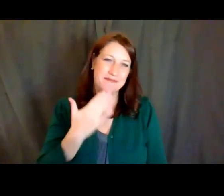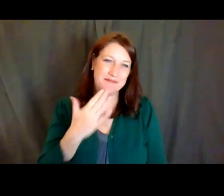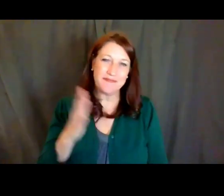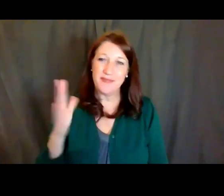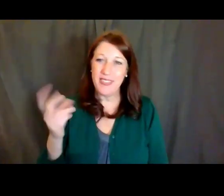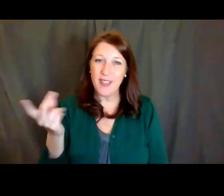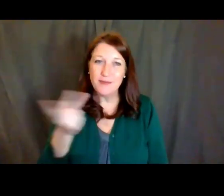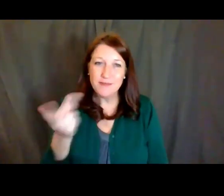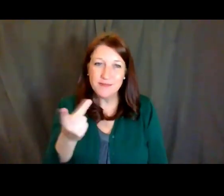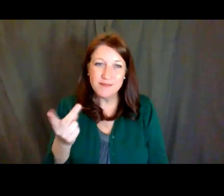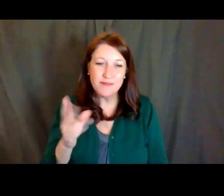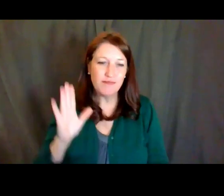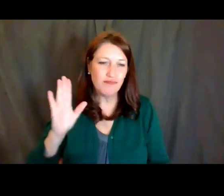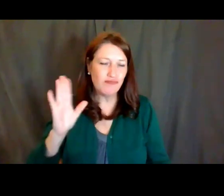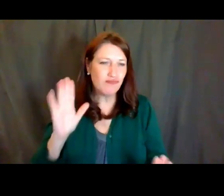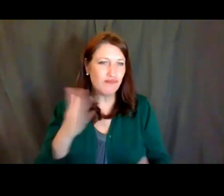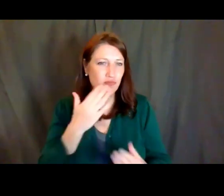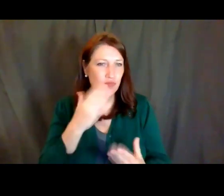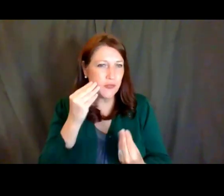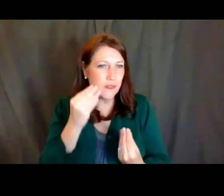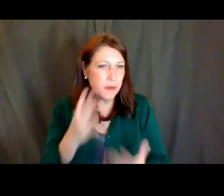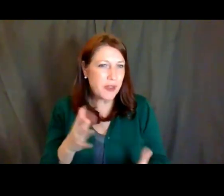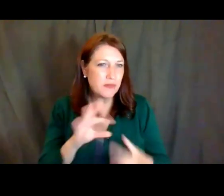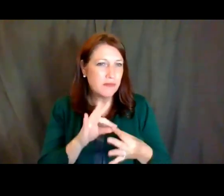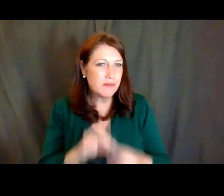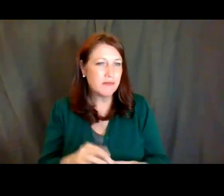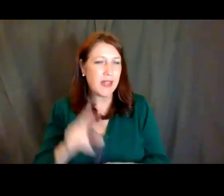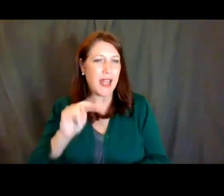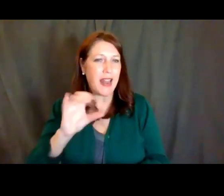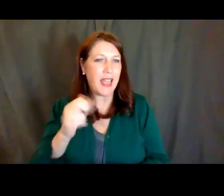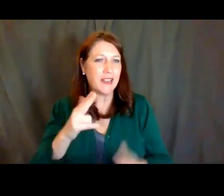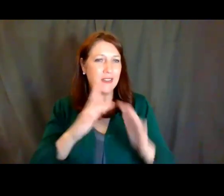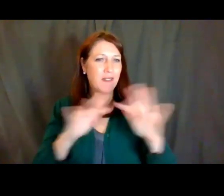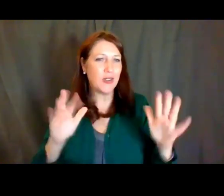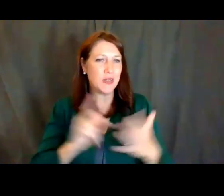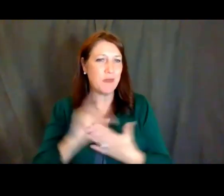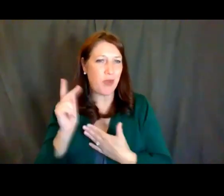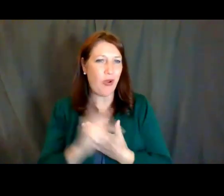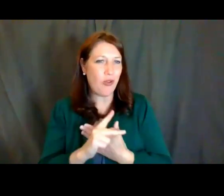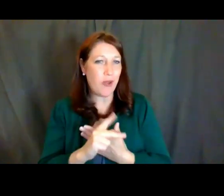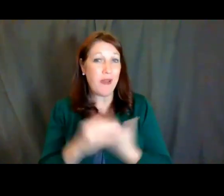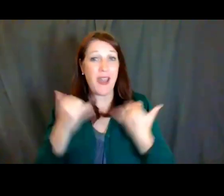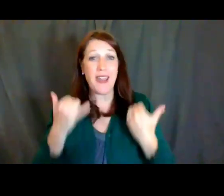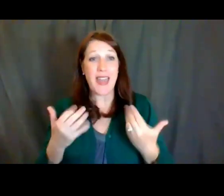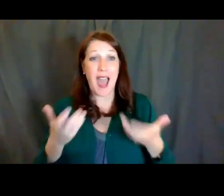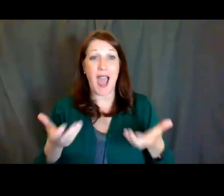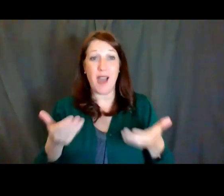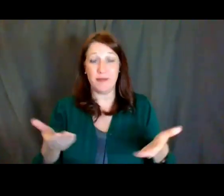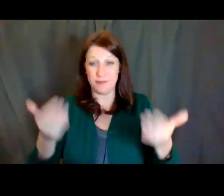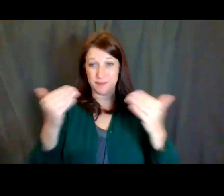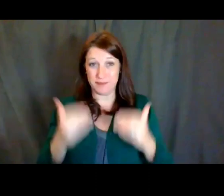for an informative discussion on NIH diversity programs. I would now like to introduce our next topic